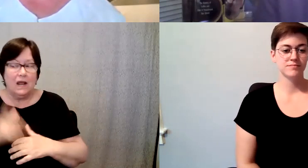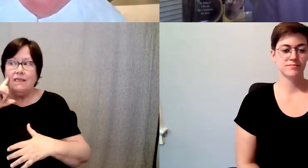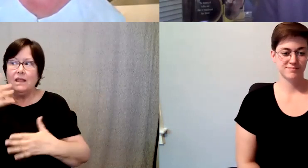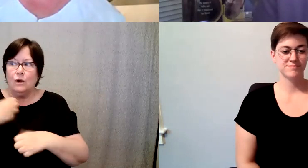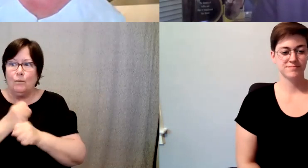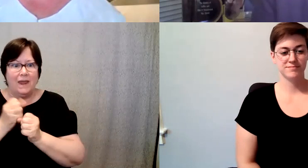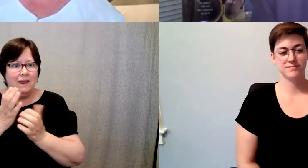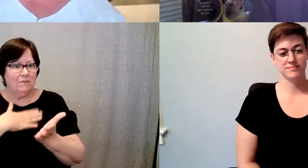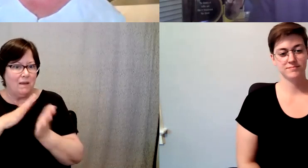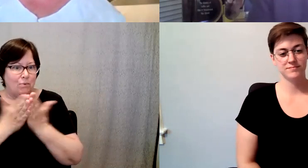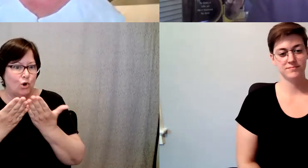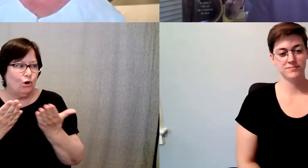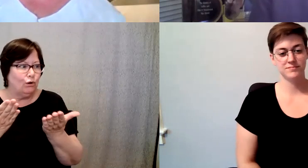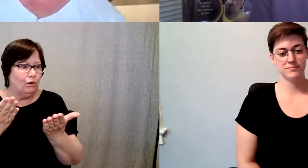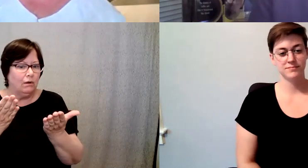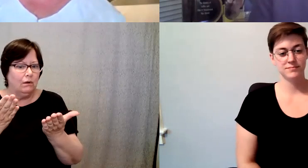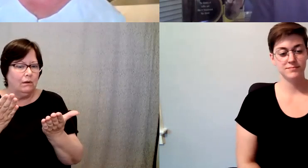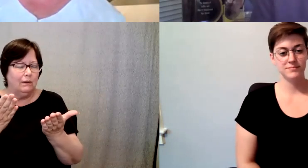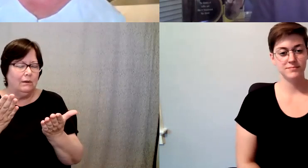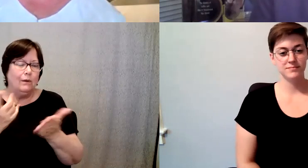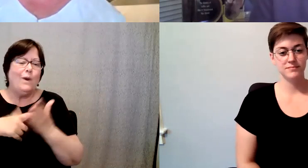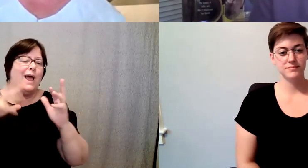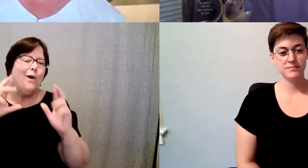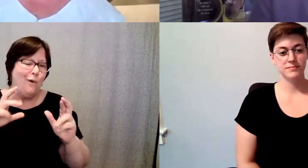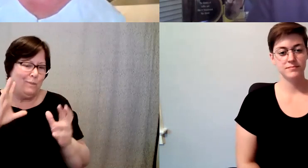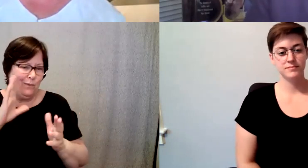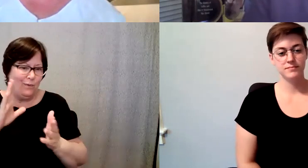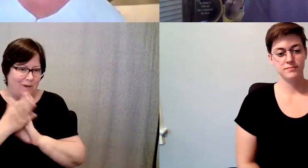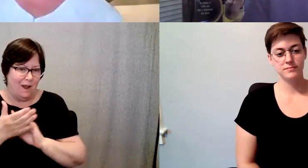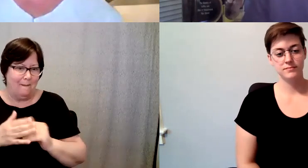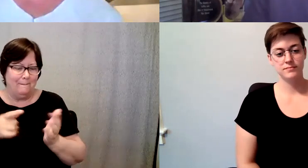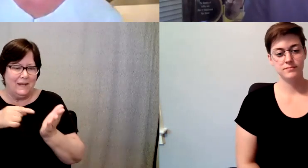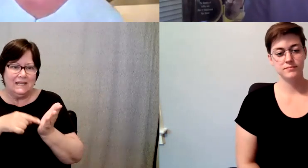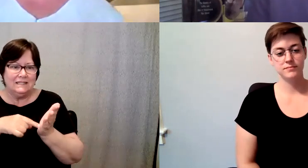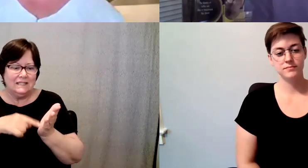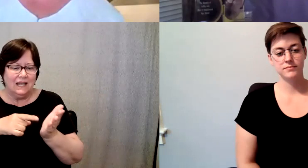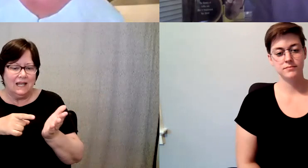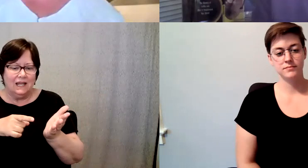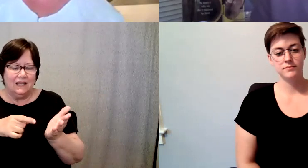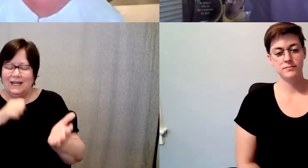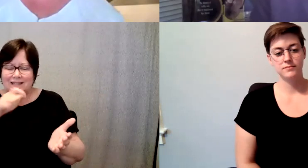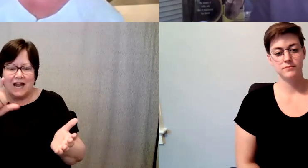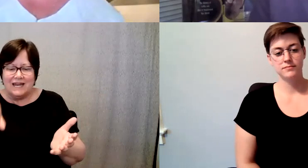D. Major Cohen: What I what I hoped it would be, which is, which is it's not necessarily